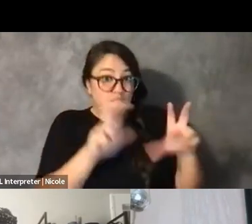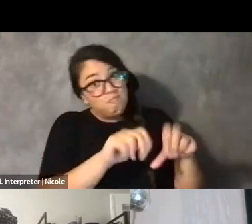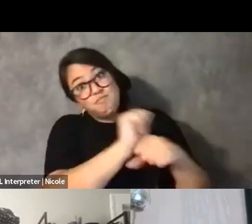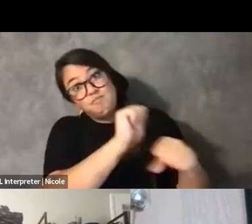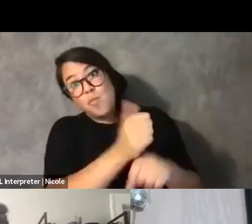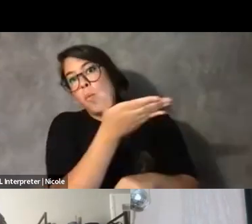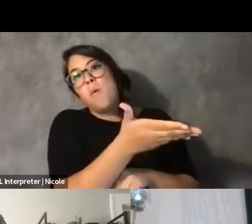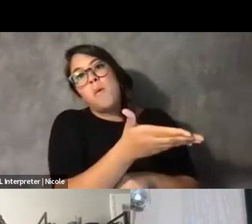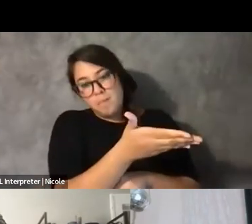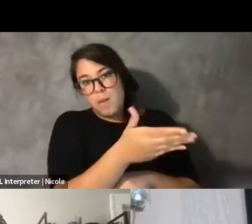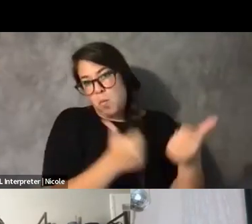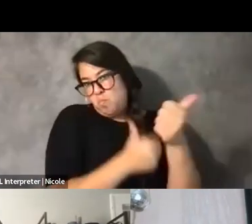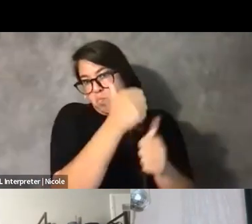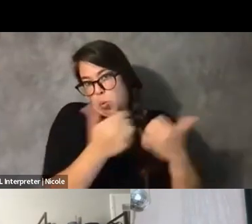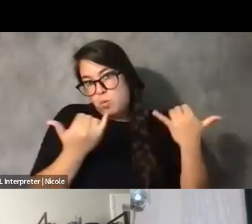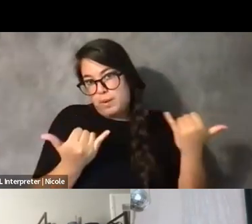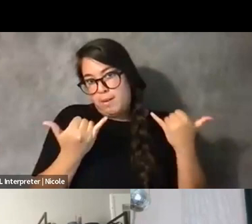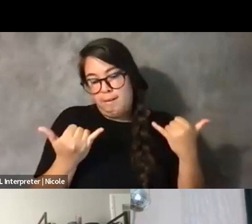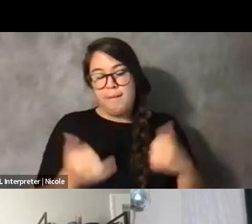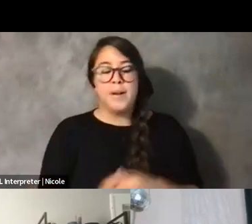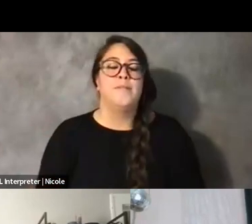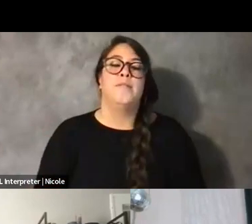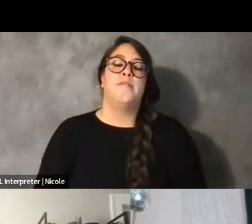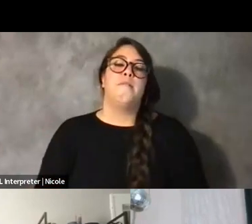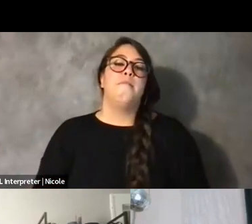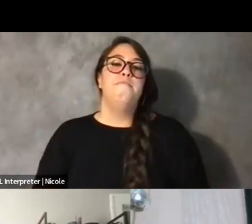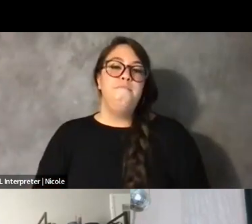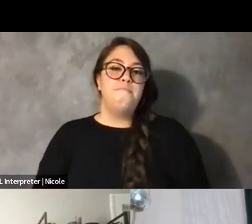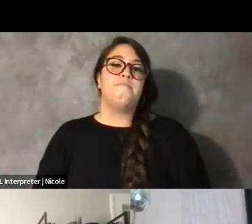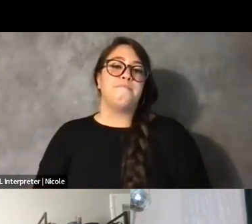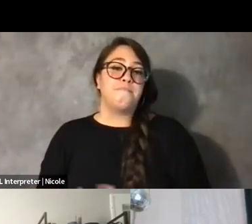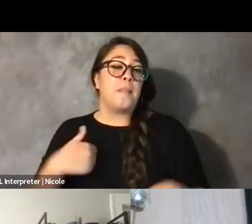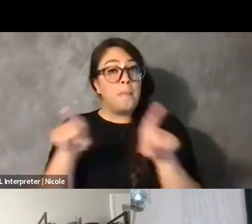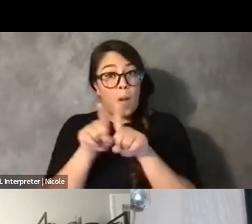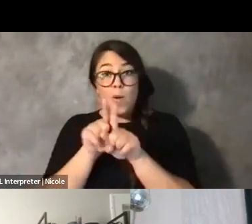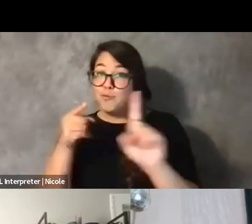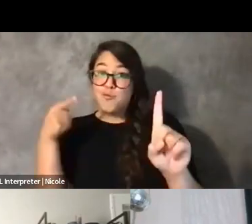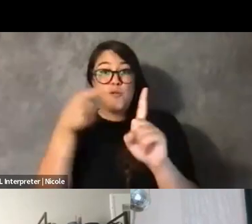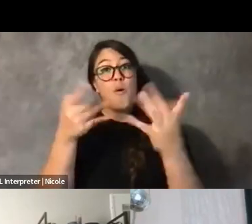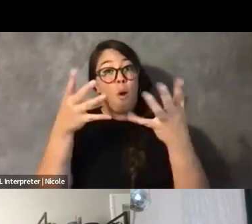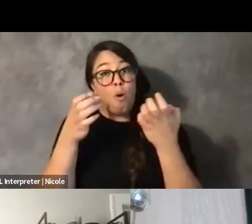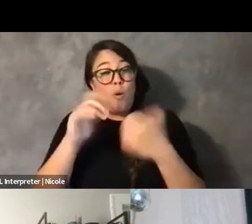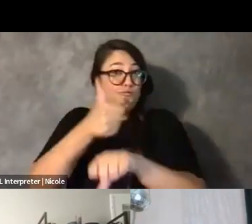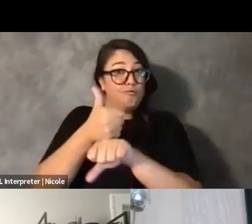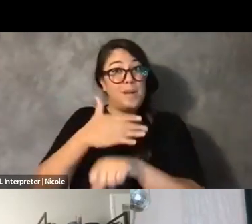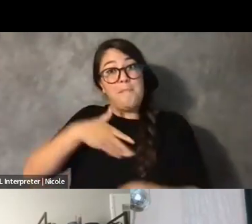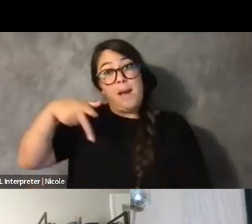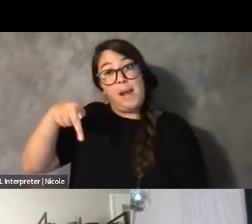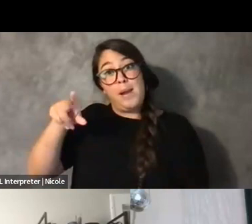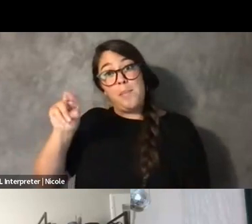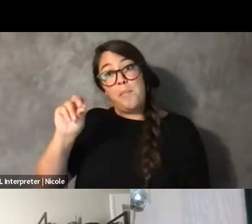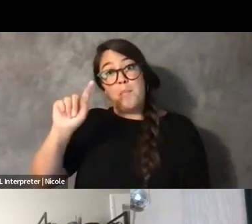And I am working to get my portfolio together on my website within the next few weeks.